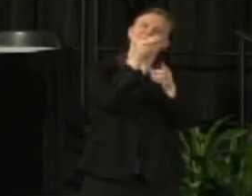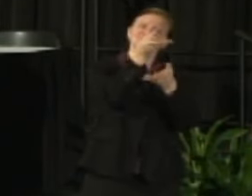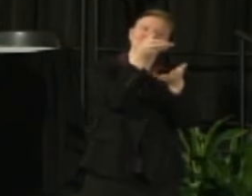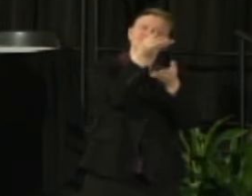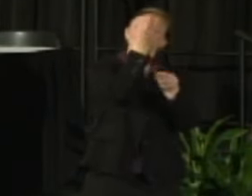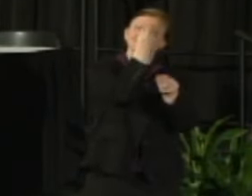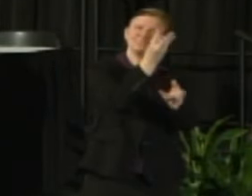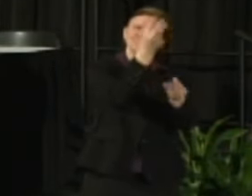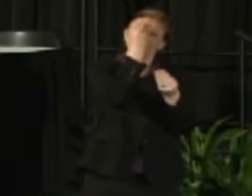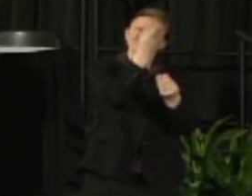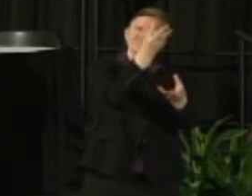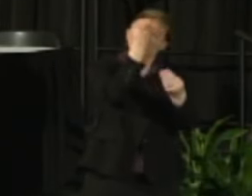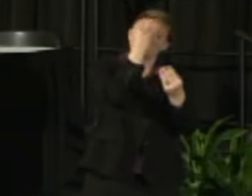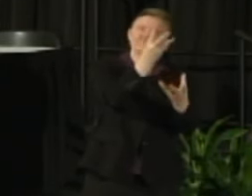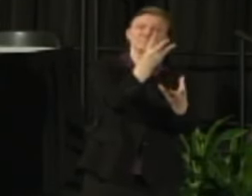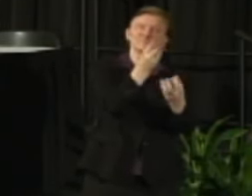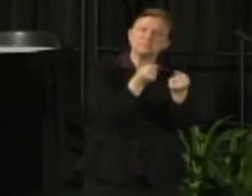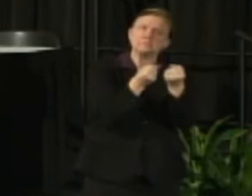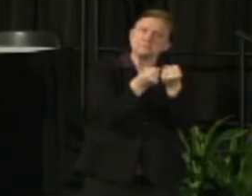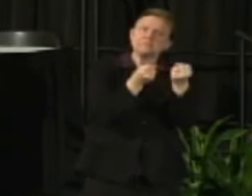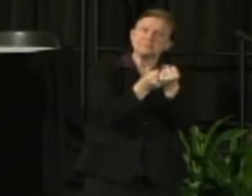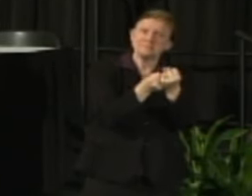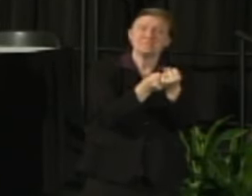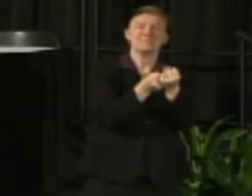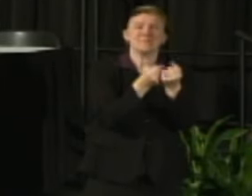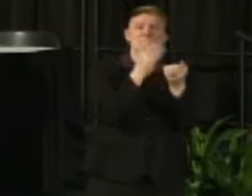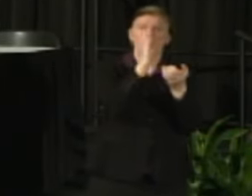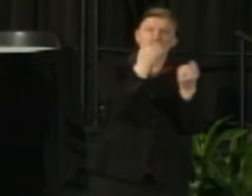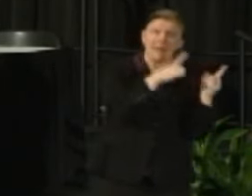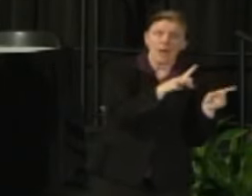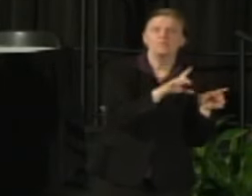There's a lot of advocacies that needs to take place and that will be part of the task